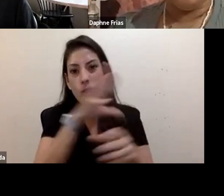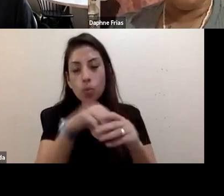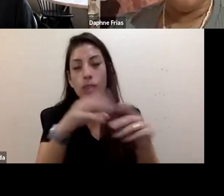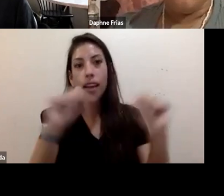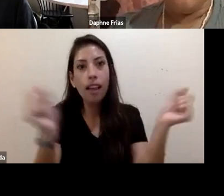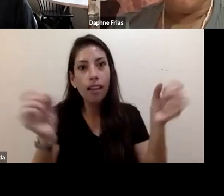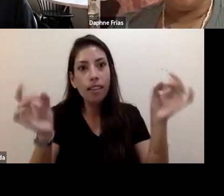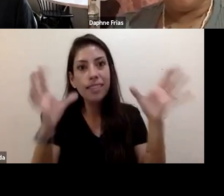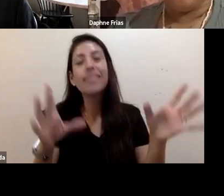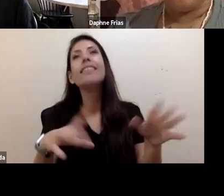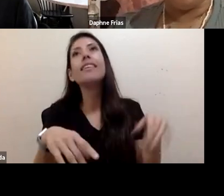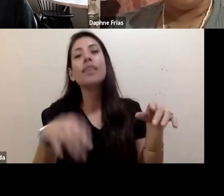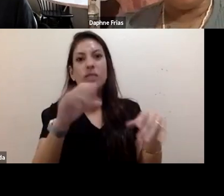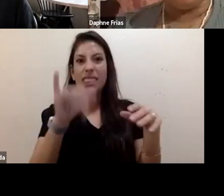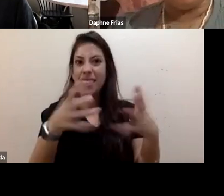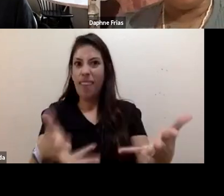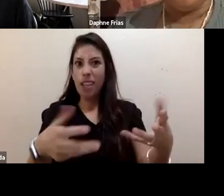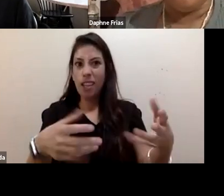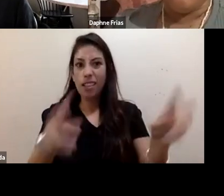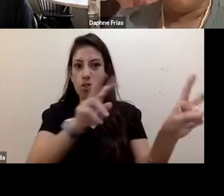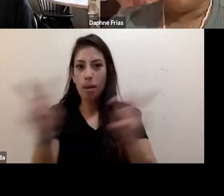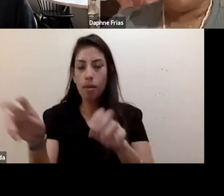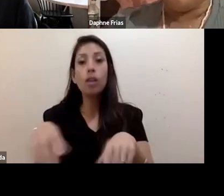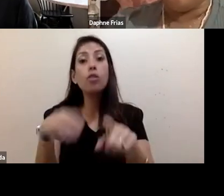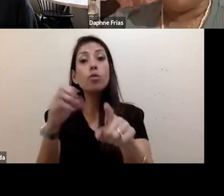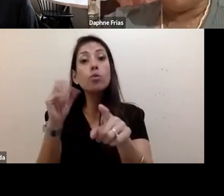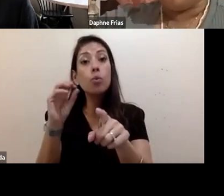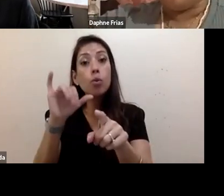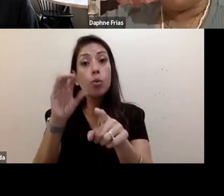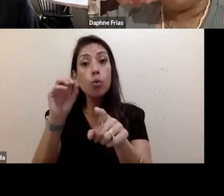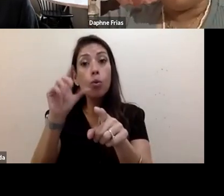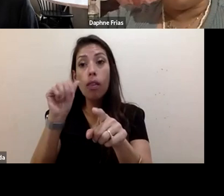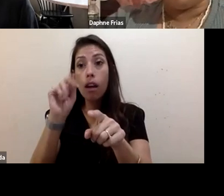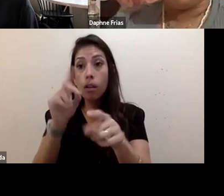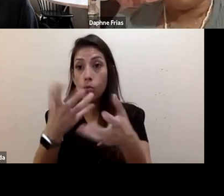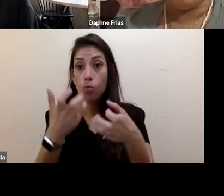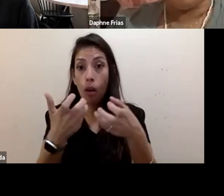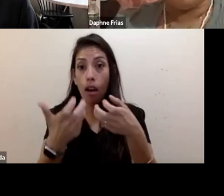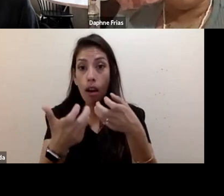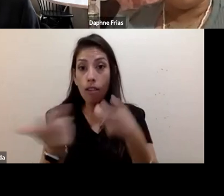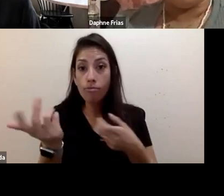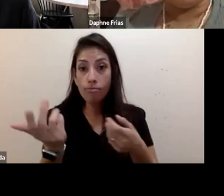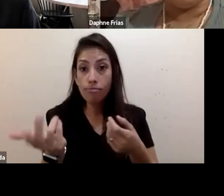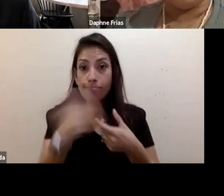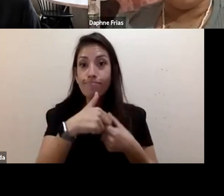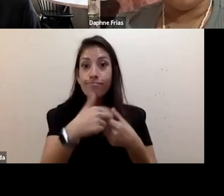so just noting that. Dr. Yolanda, I got a sense you were interested in jumping in on this topic earlier, and I'm sorry to cut you off,